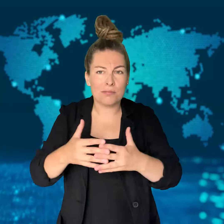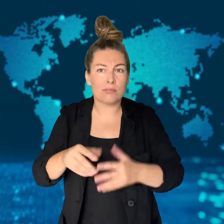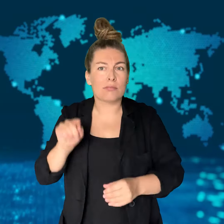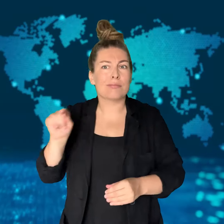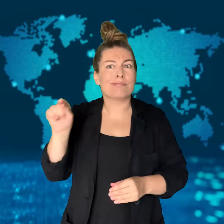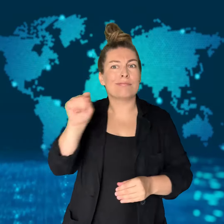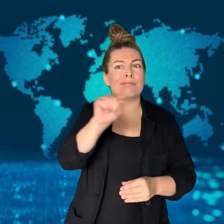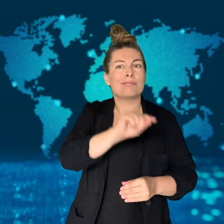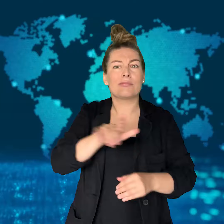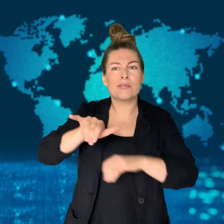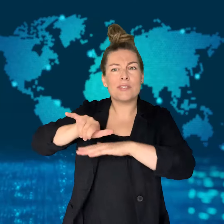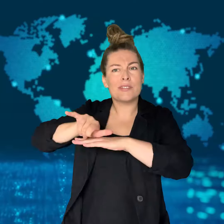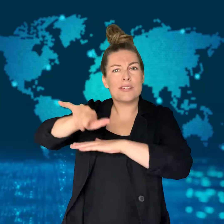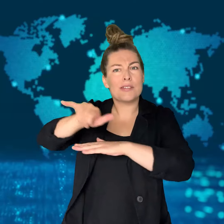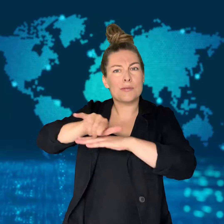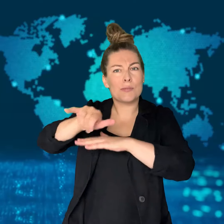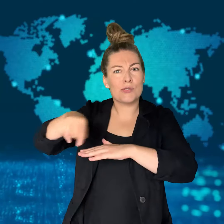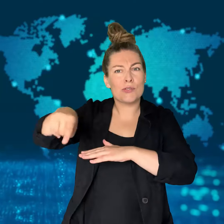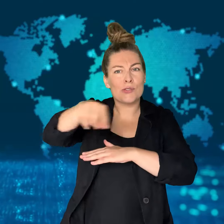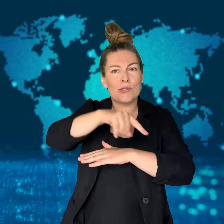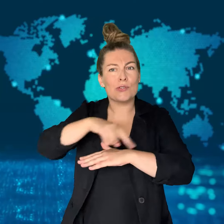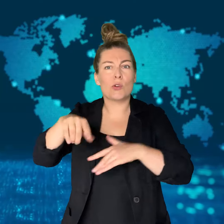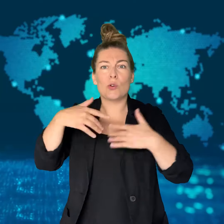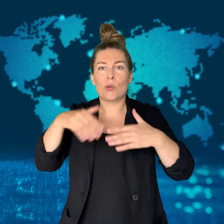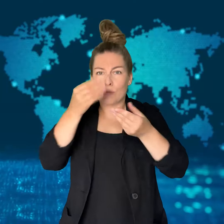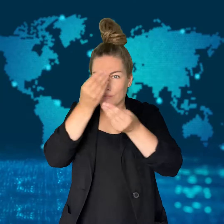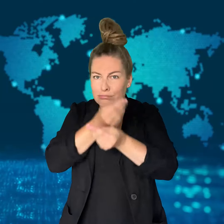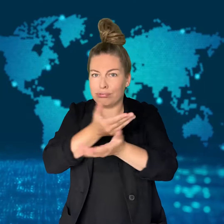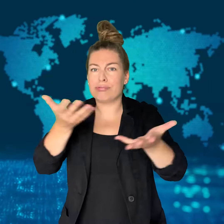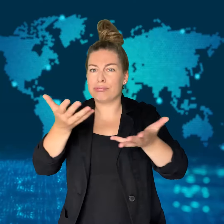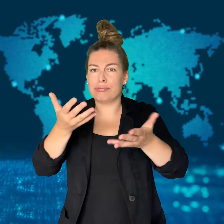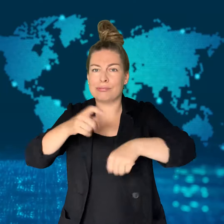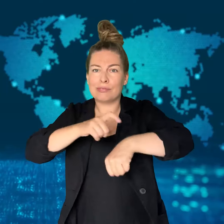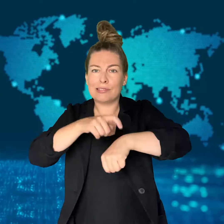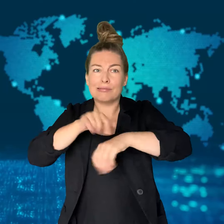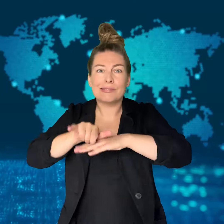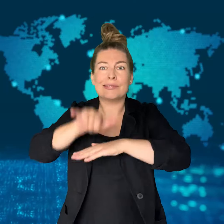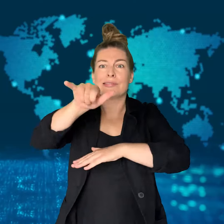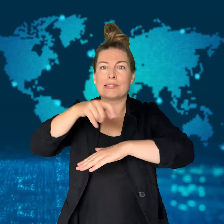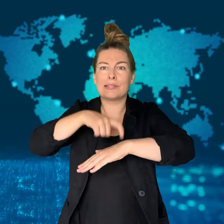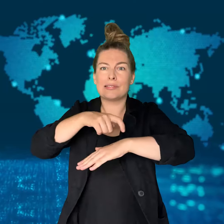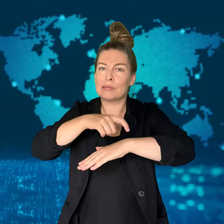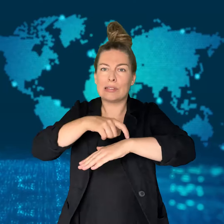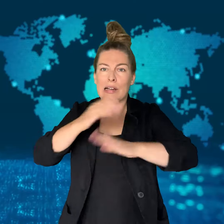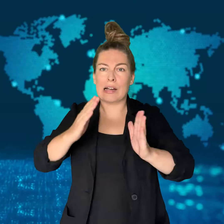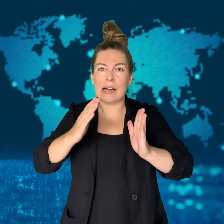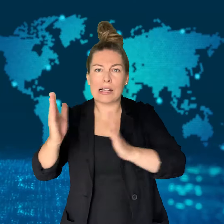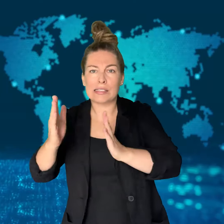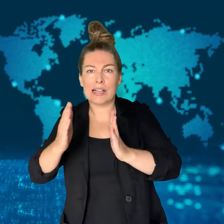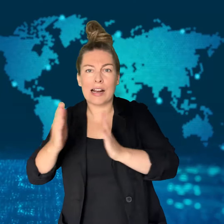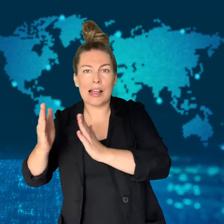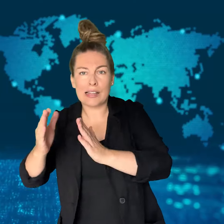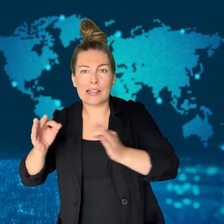and the United States reported delays, cancellations,